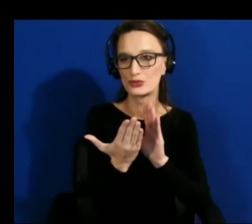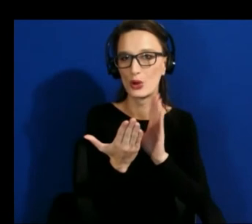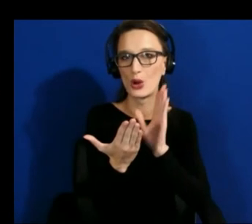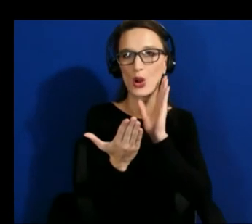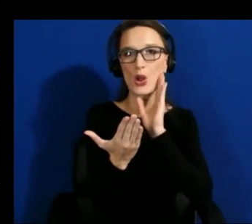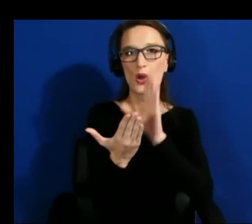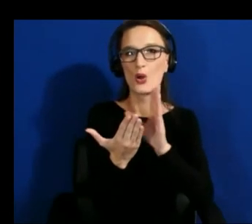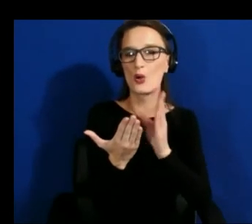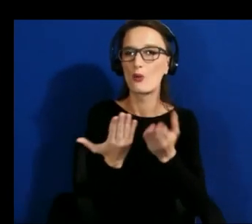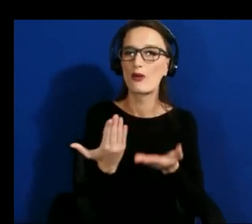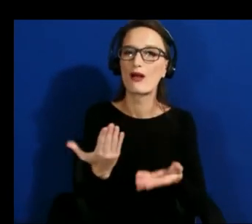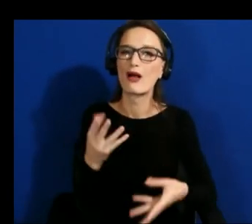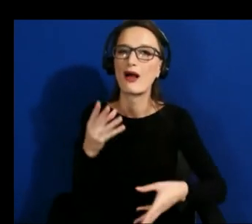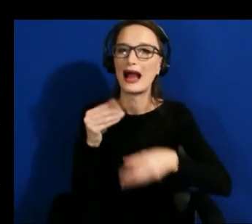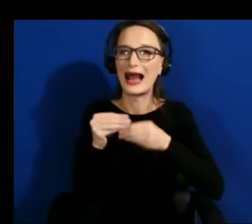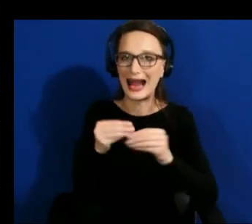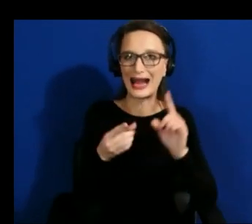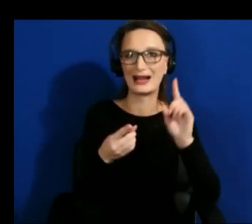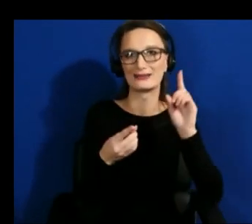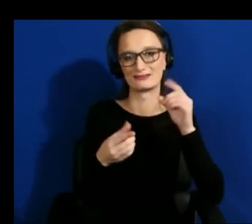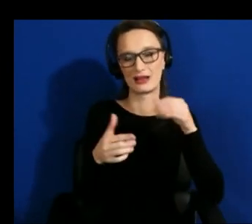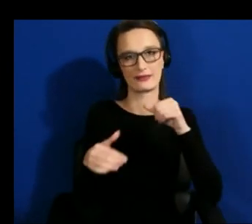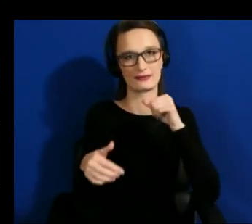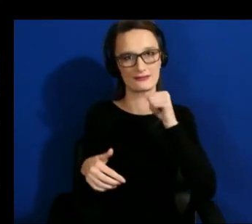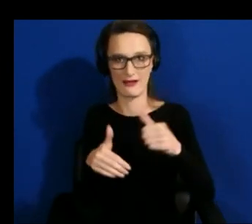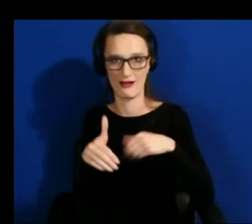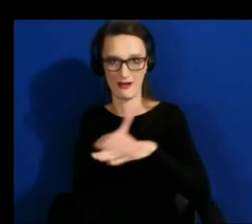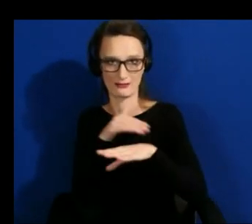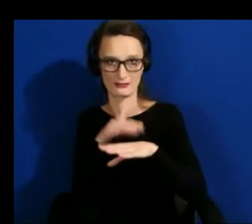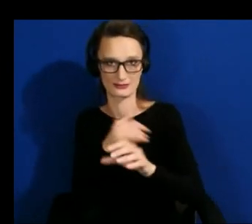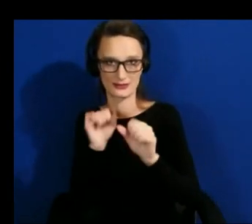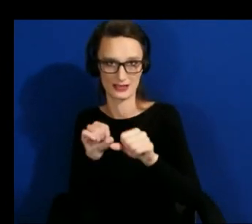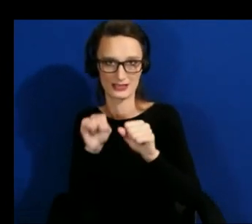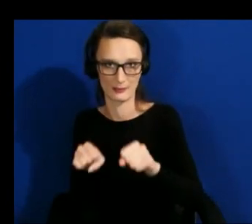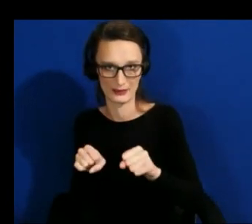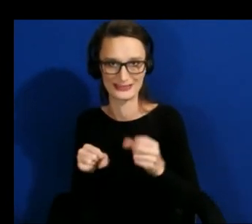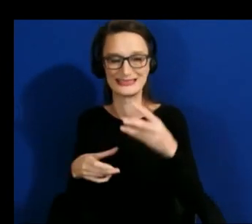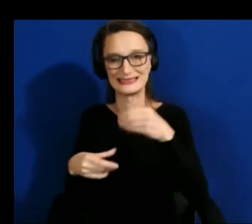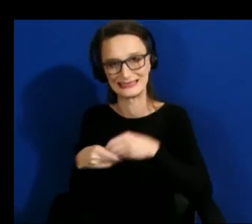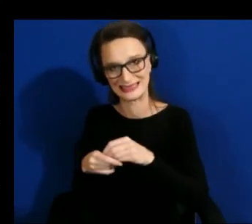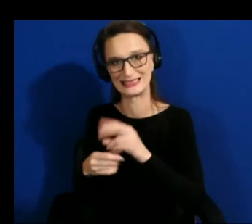into the virtual world and we don't need to and that makes it really difficult when we